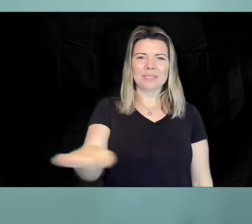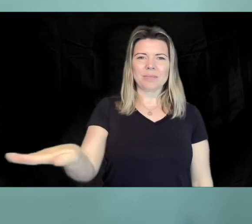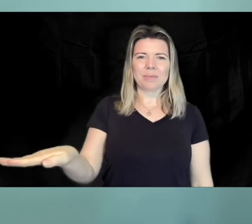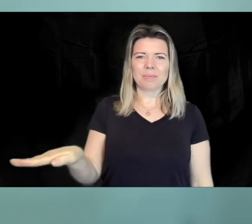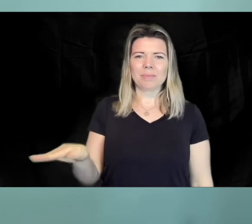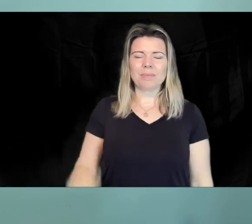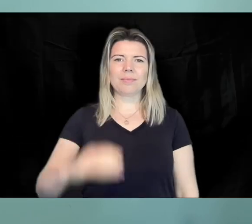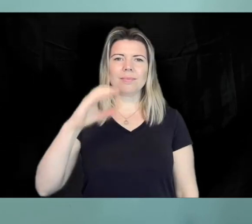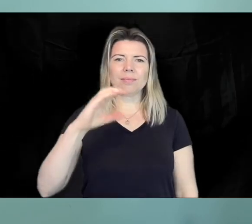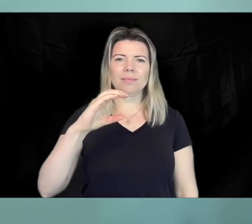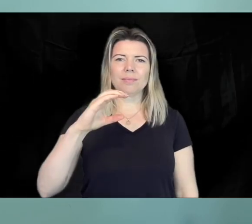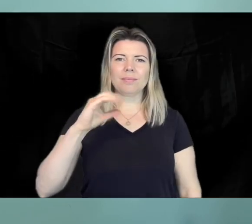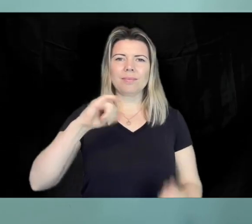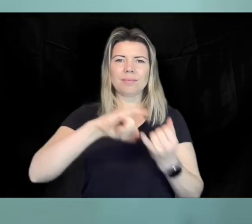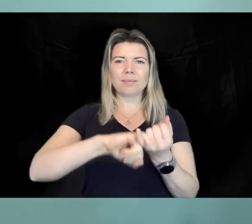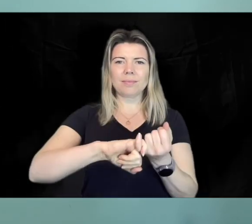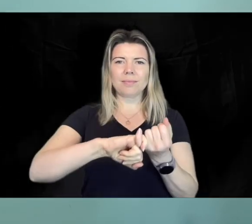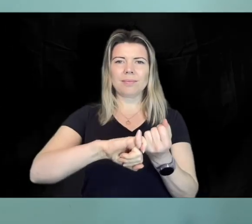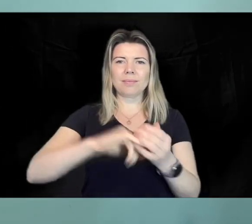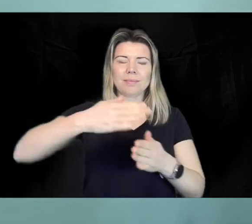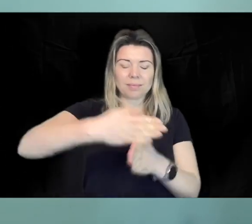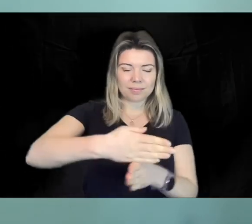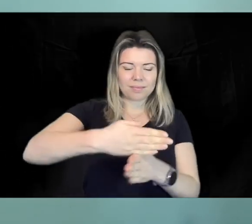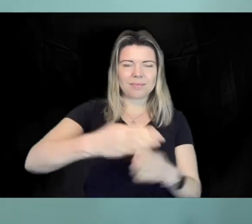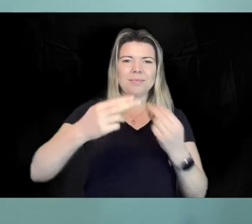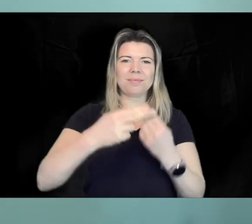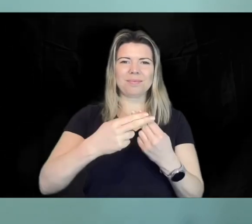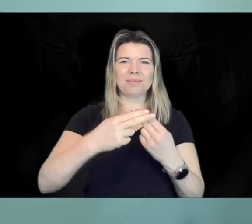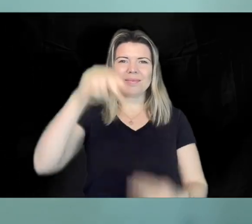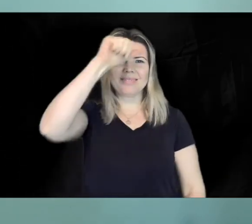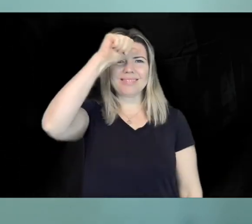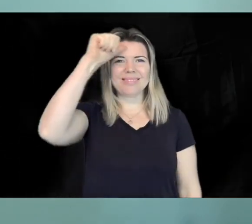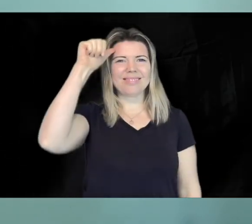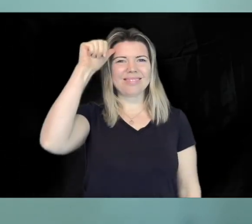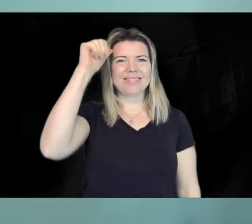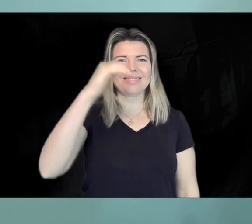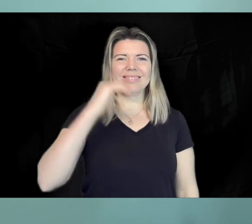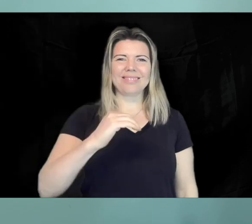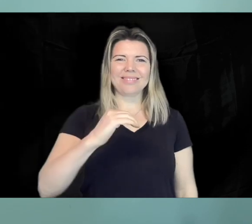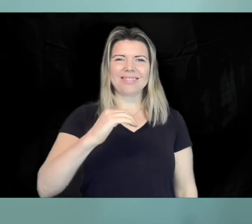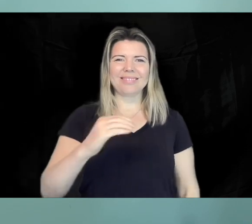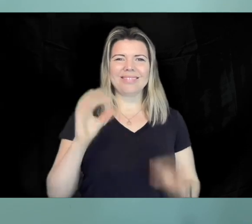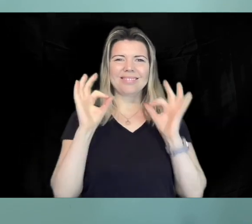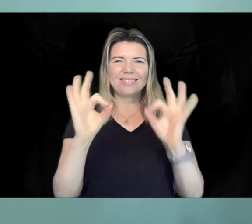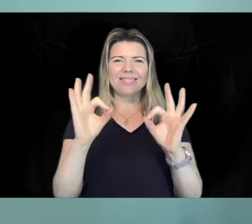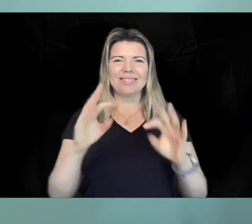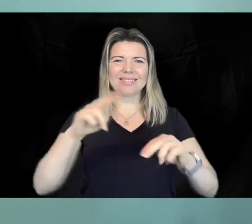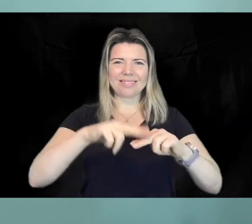so far. Capability Scotland has partnered with smart home design specialists Function Control